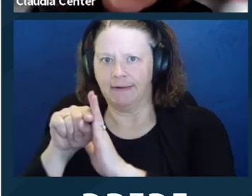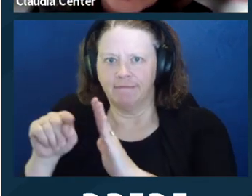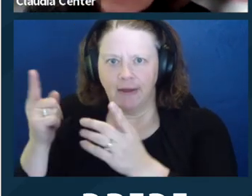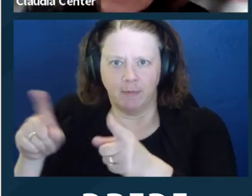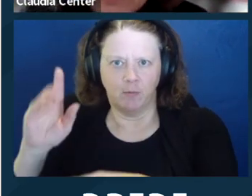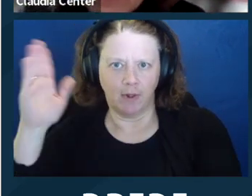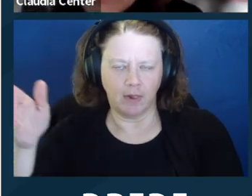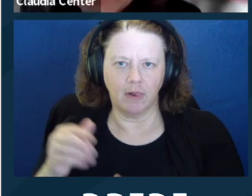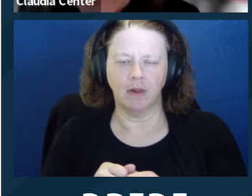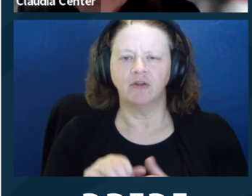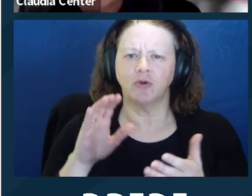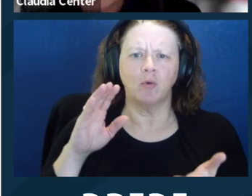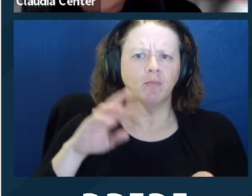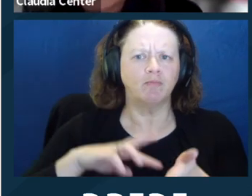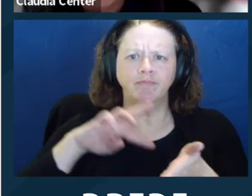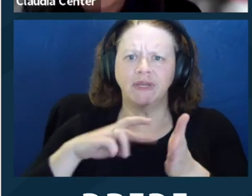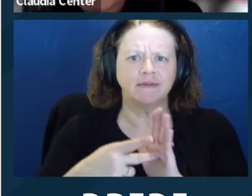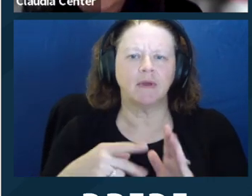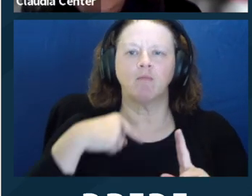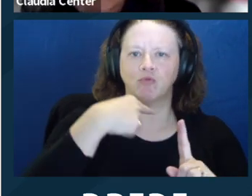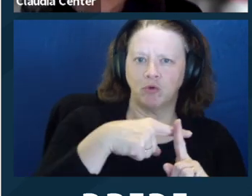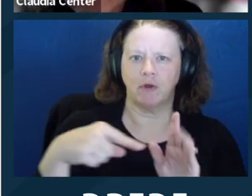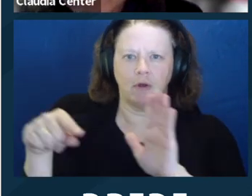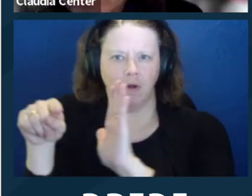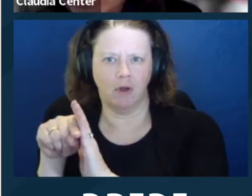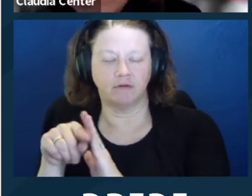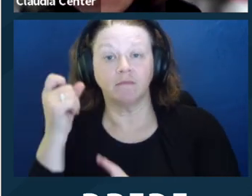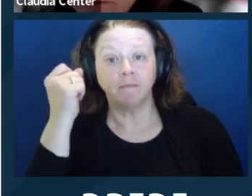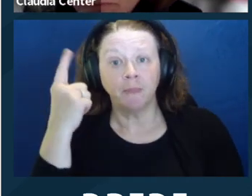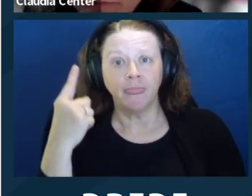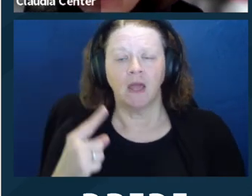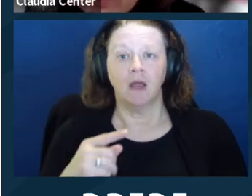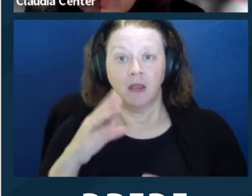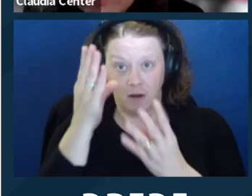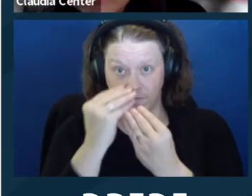every aspect of litigation or the rules of, you know, the California Rules of Court or